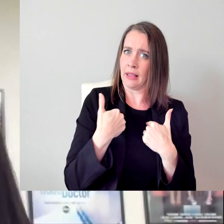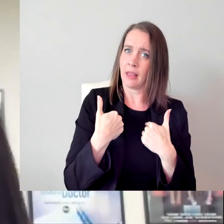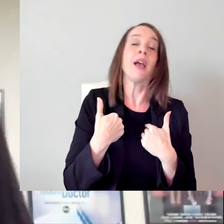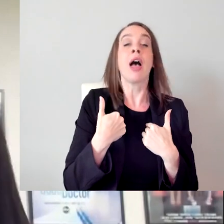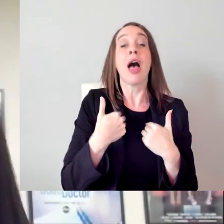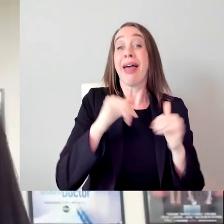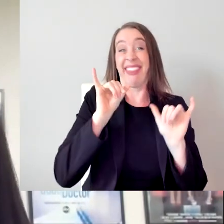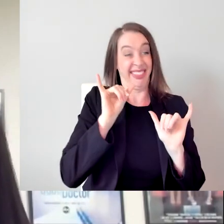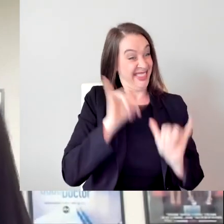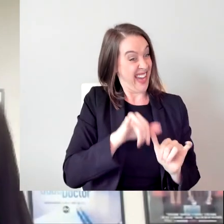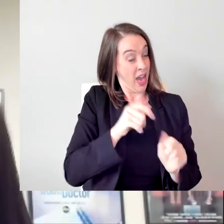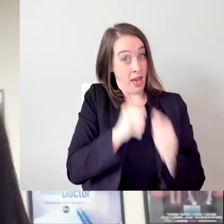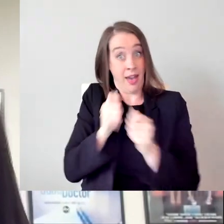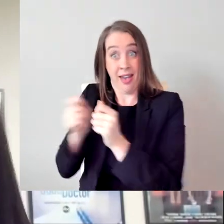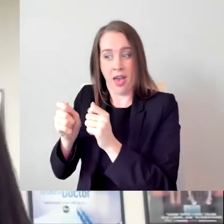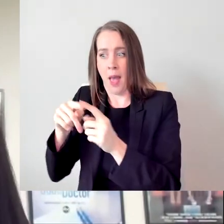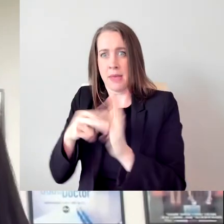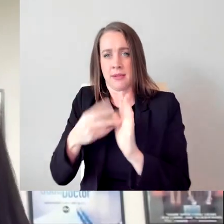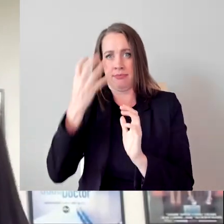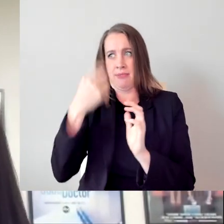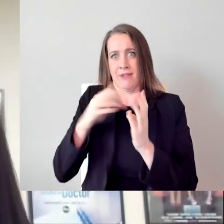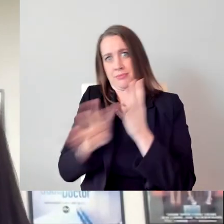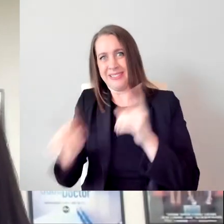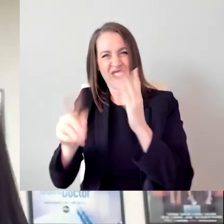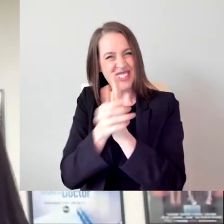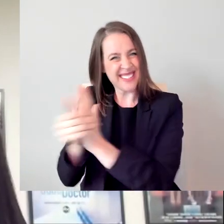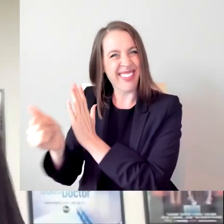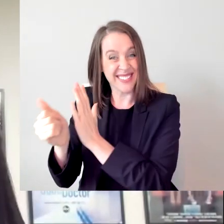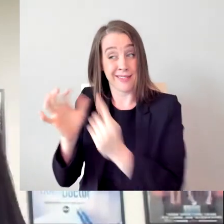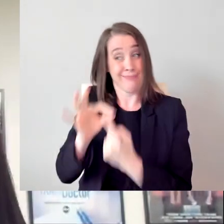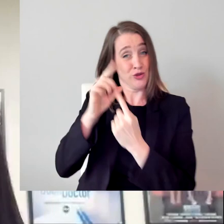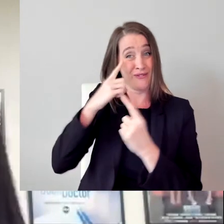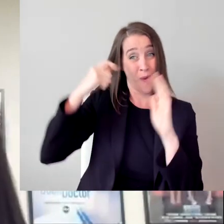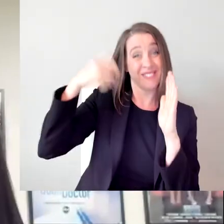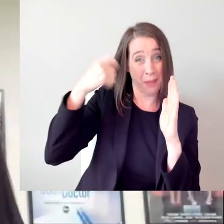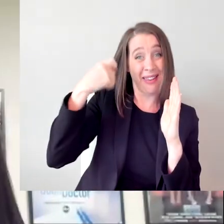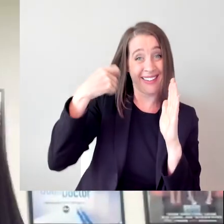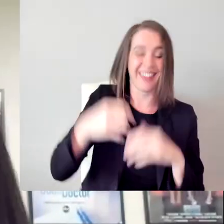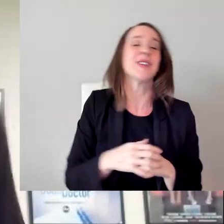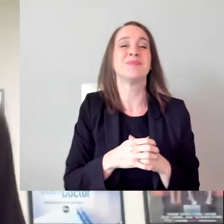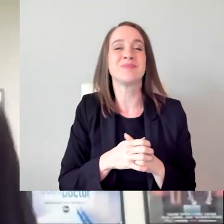many transferable skills especially in the filmmaking community. A lot of times you have to think on your toes